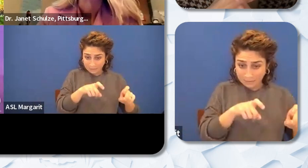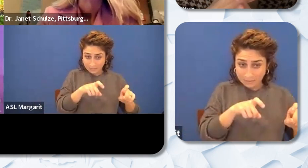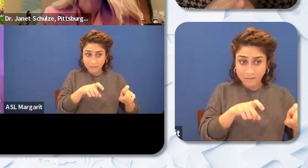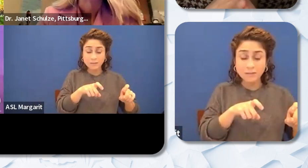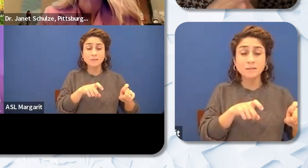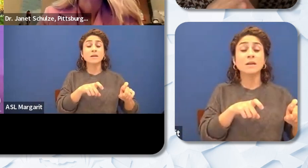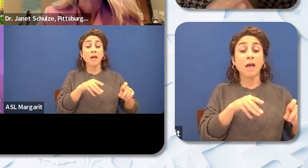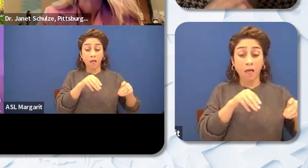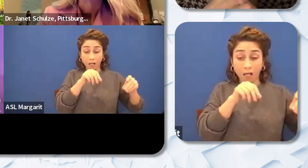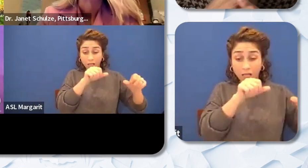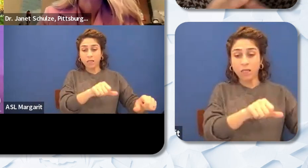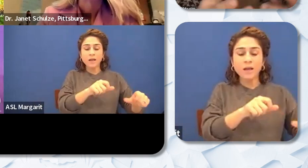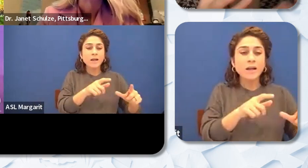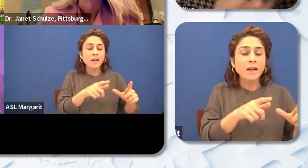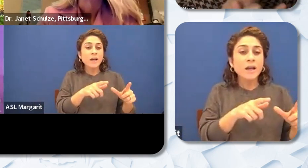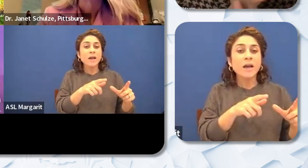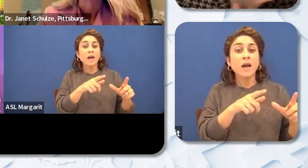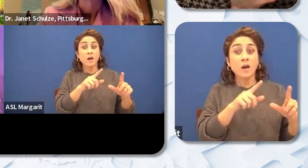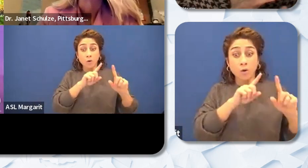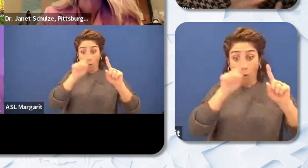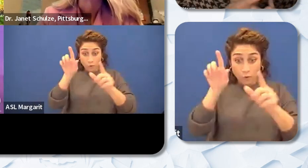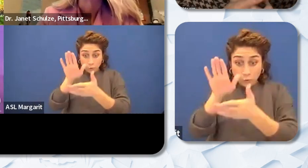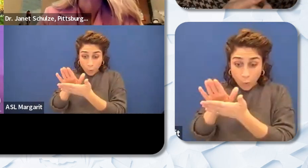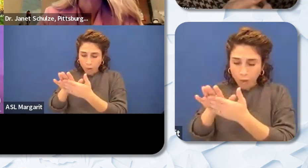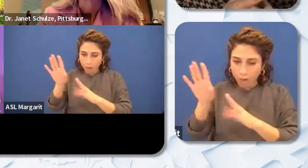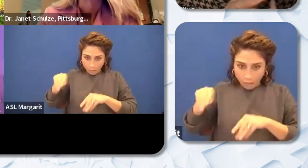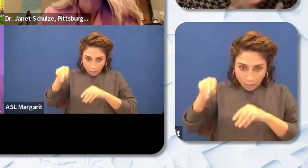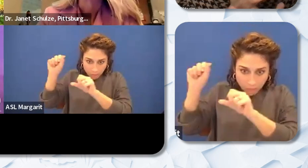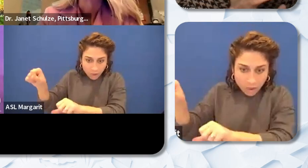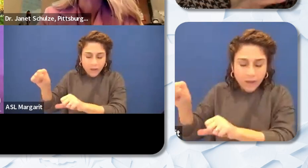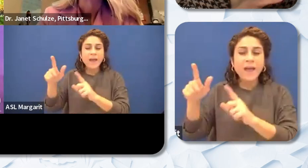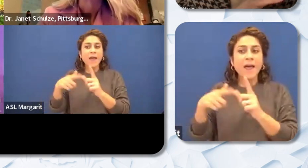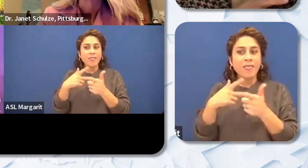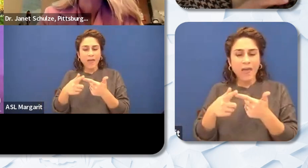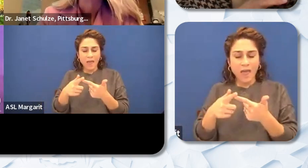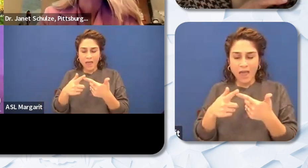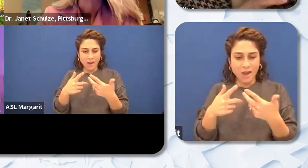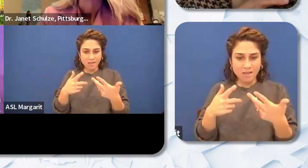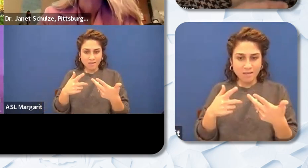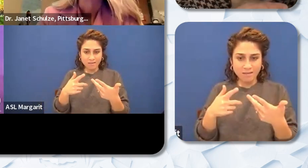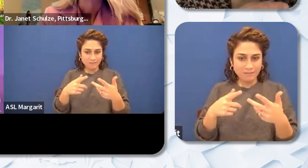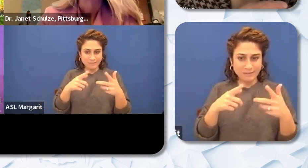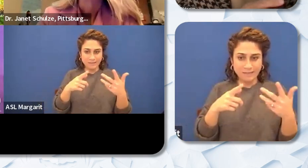to pay for my tuition and I can't get out of either one of them because I happen to major